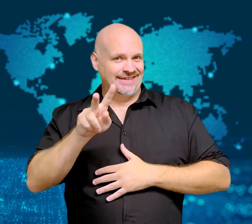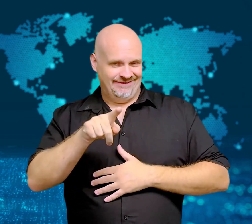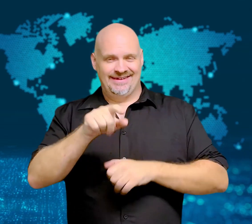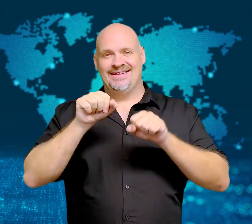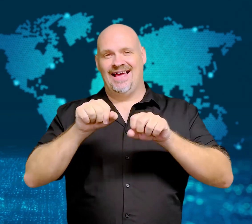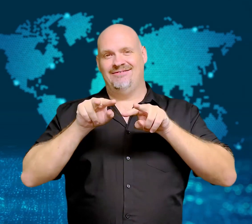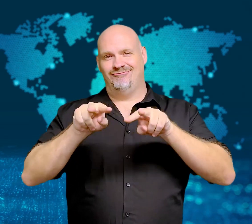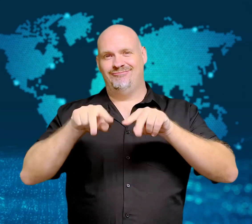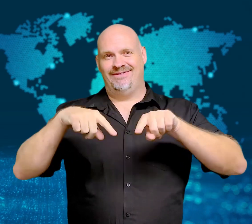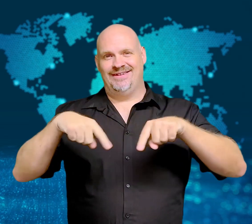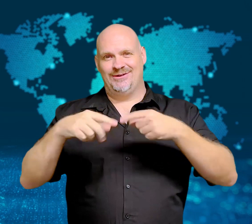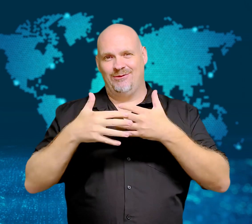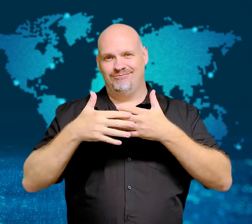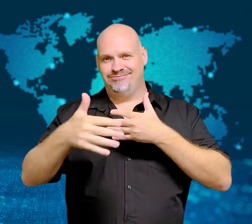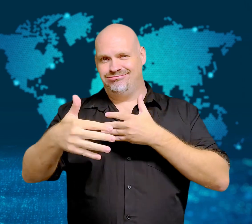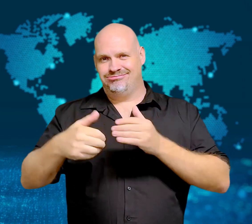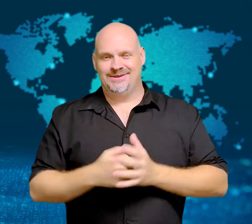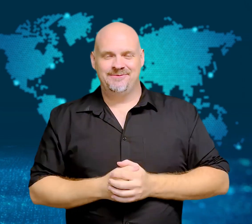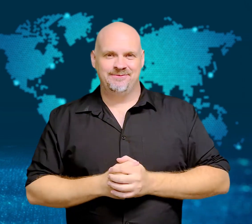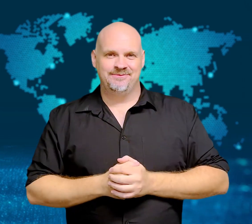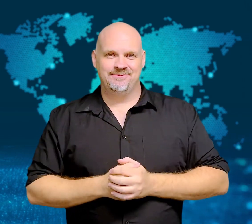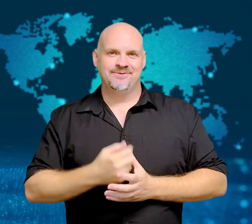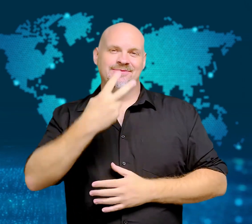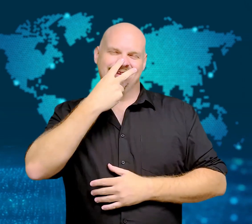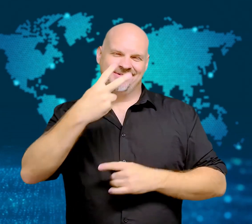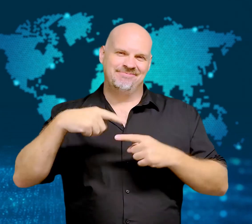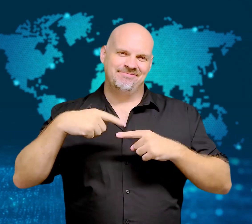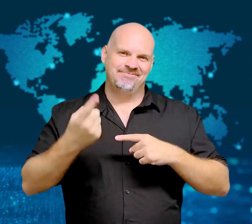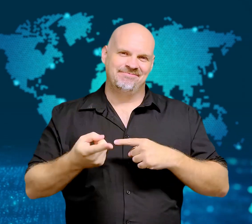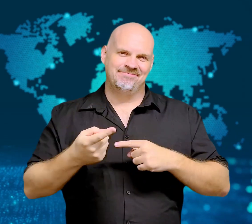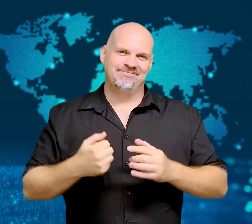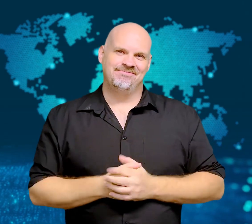to get new video updates! See you next time!